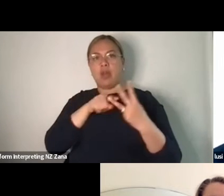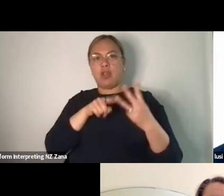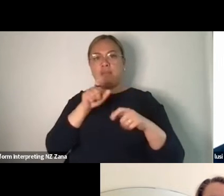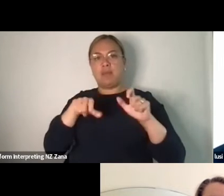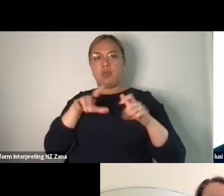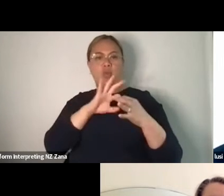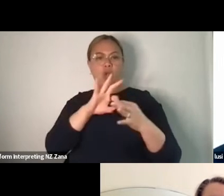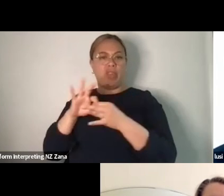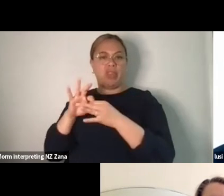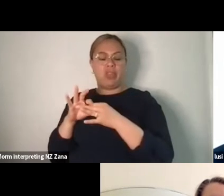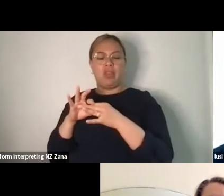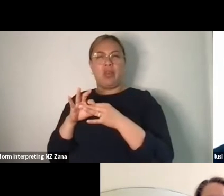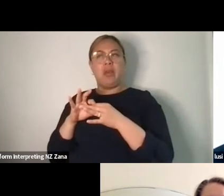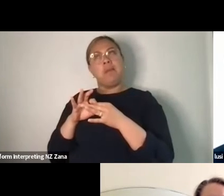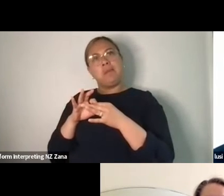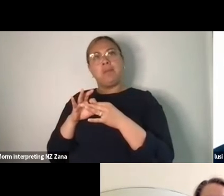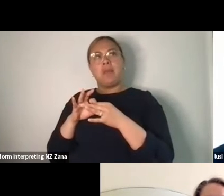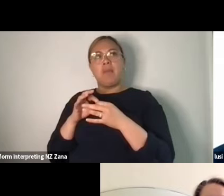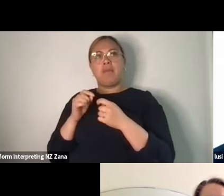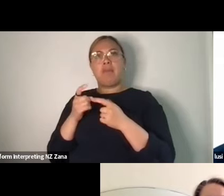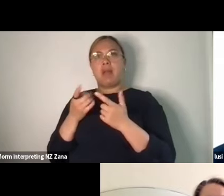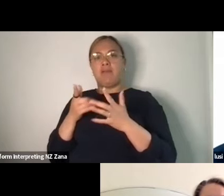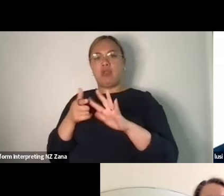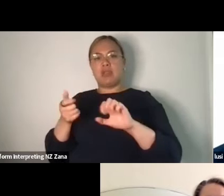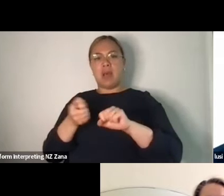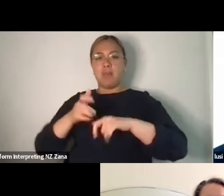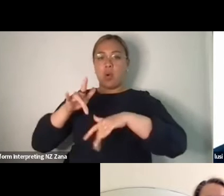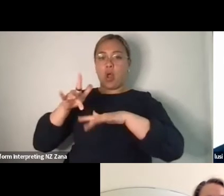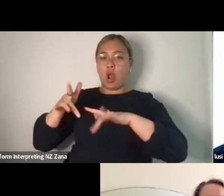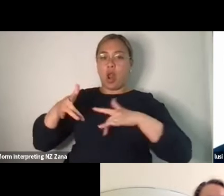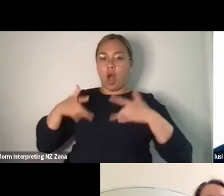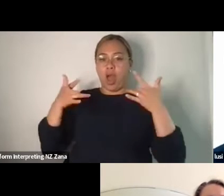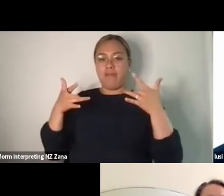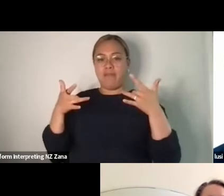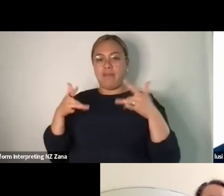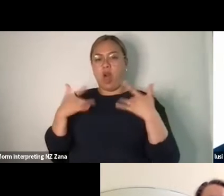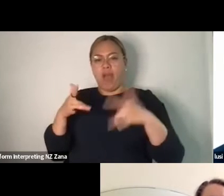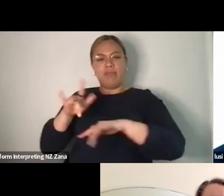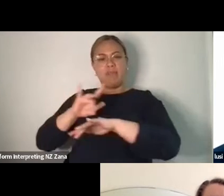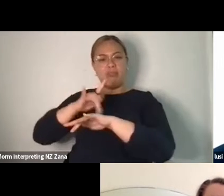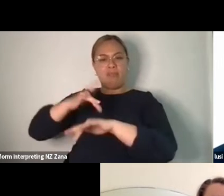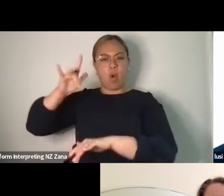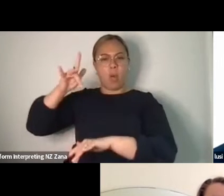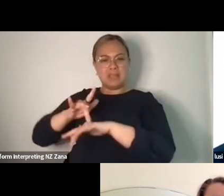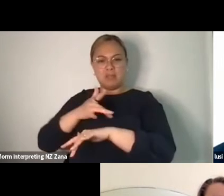that live - live performance that has a liveness, you know, that there's an understanding of like,